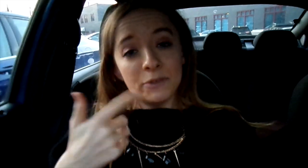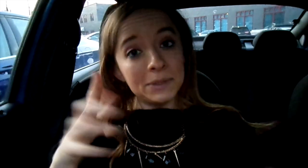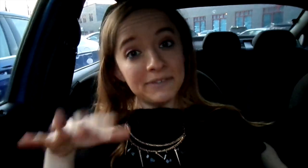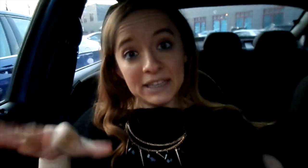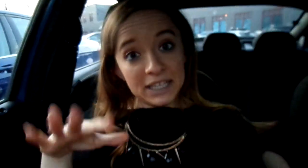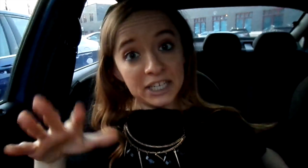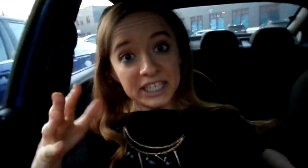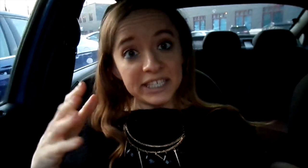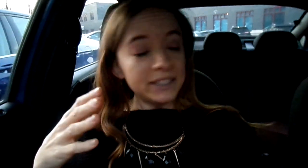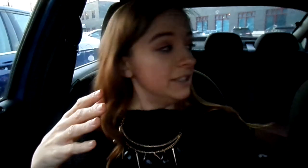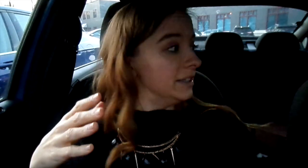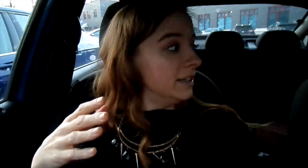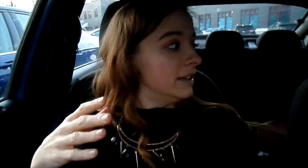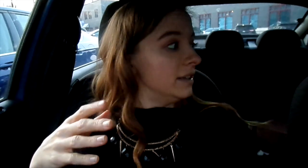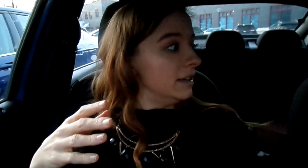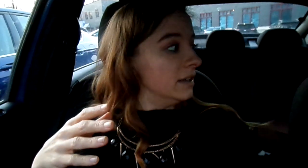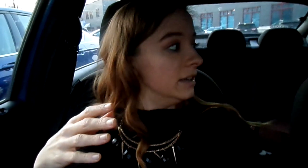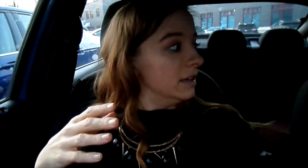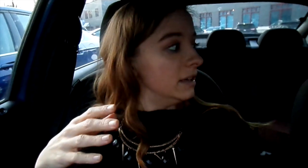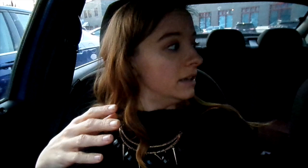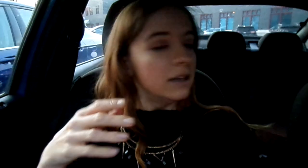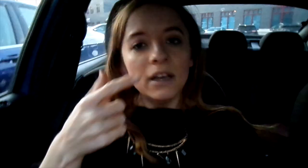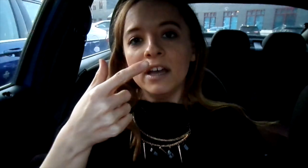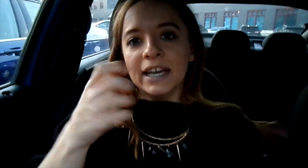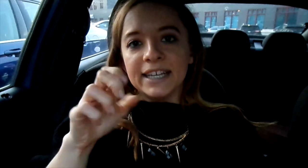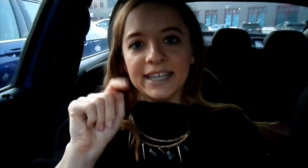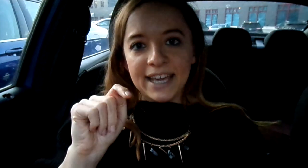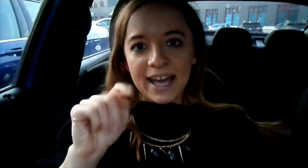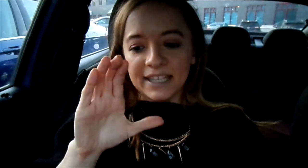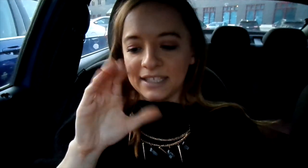if you live in the area....